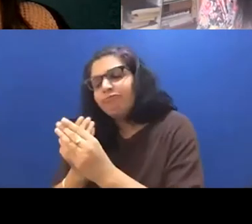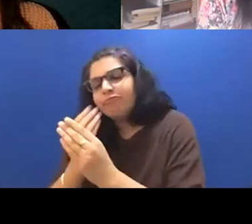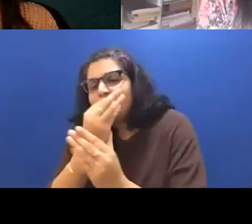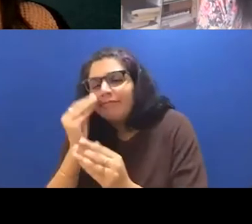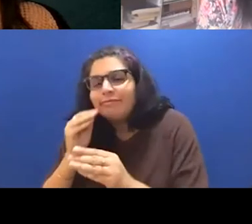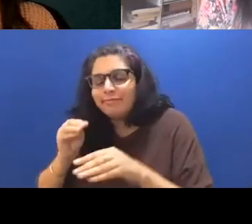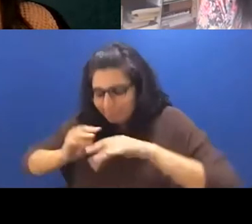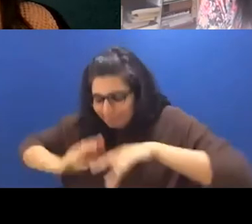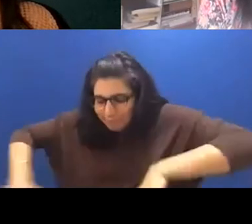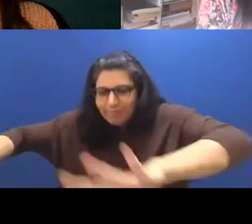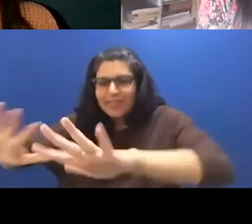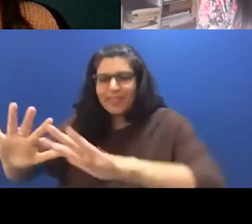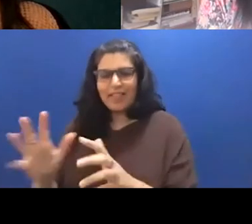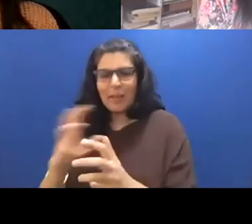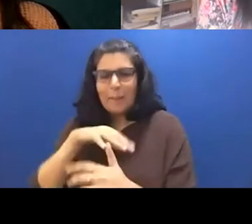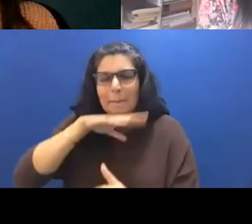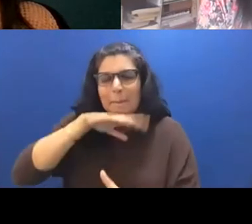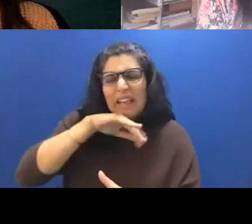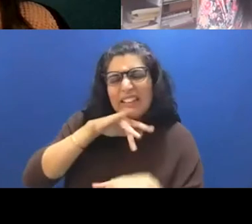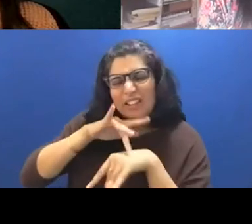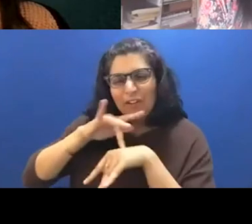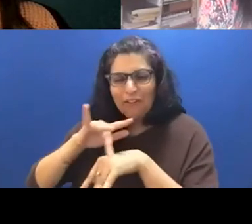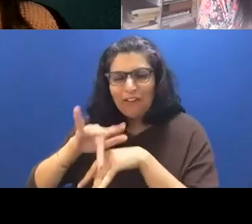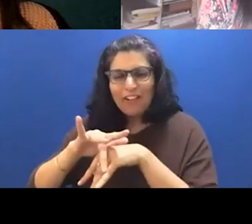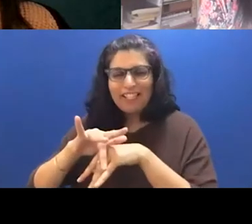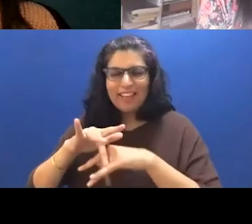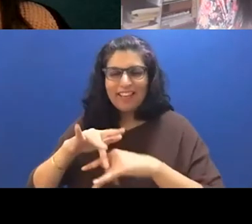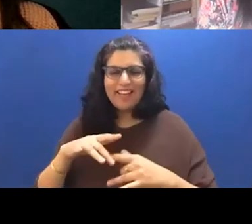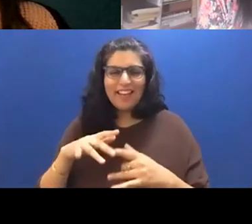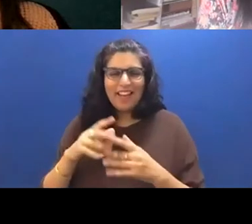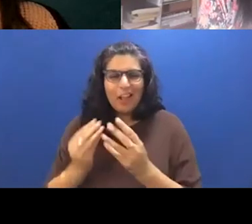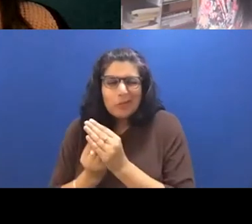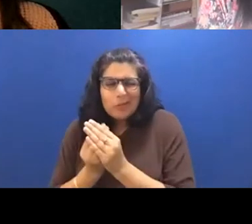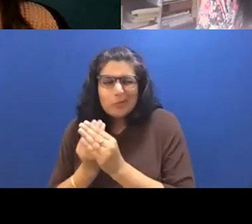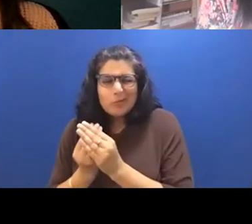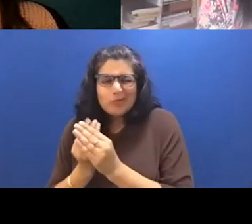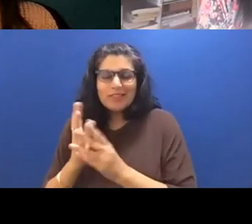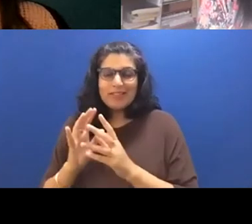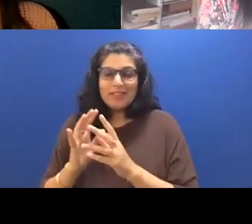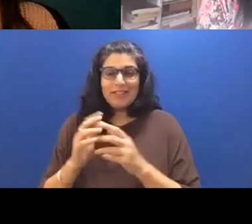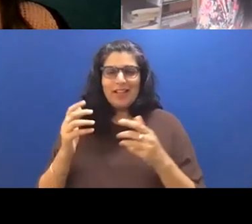messy, early stage of flowers and growth. So I always tried to make sure it was tied